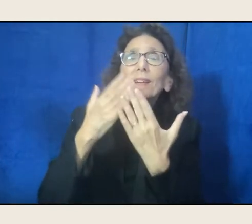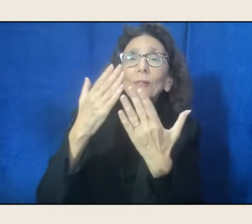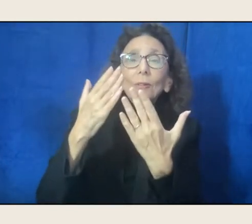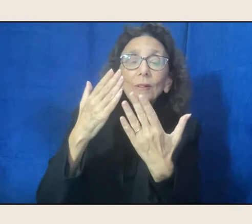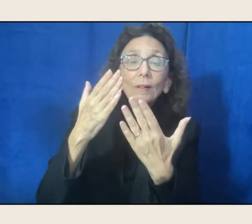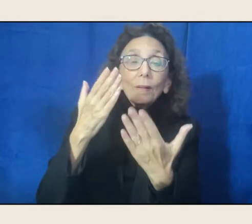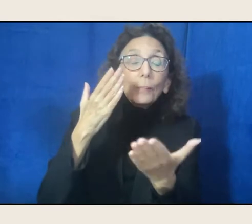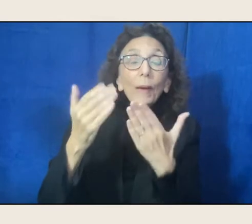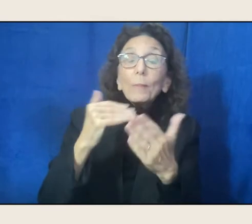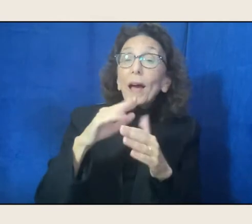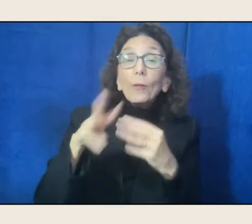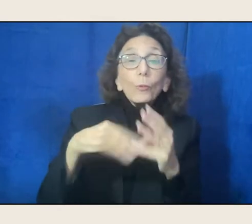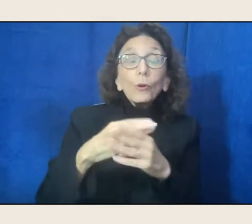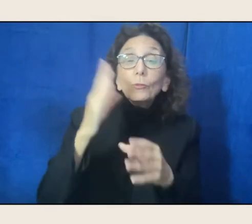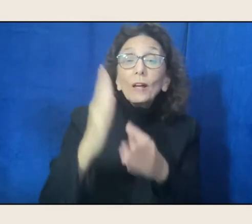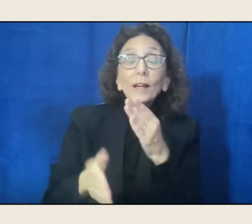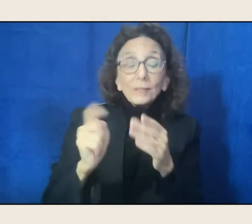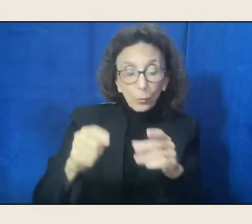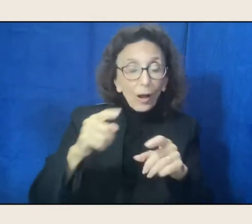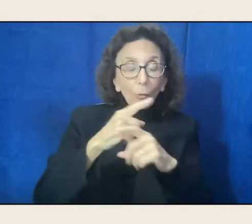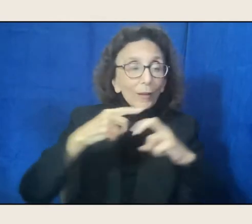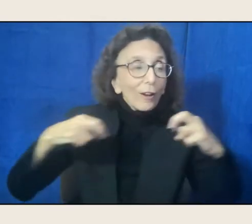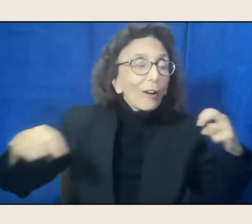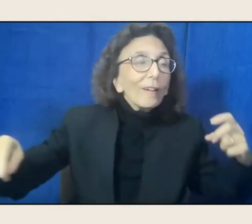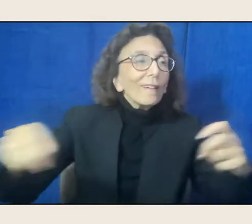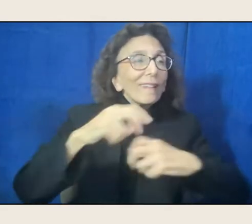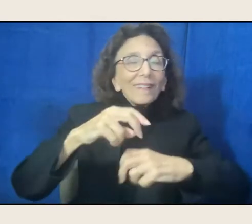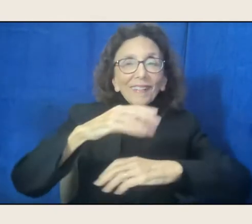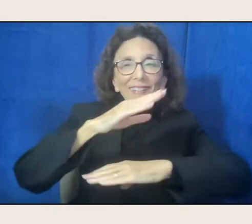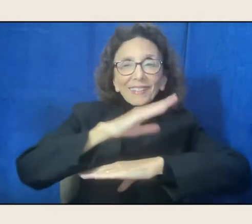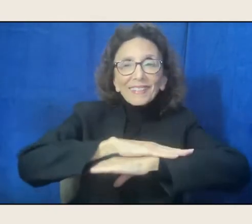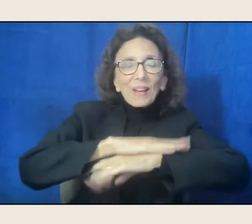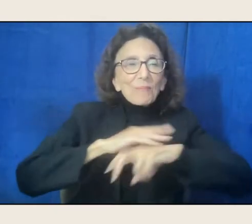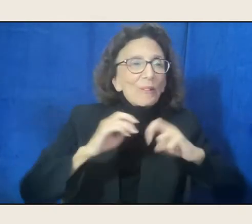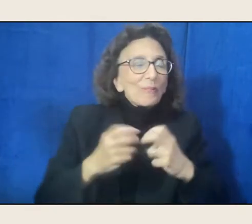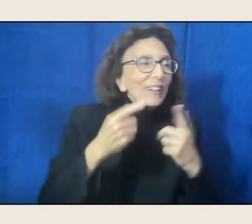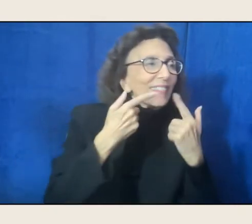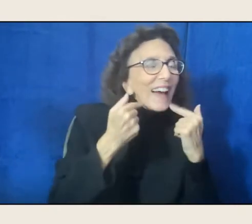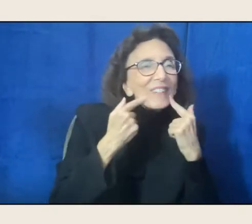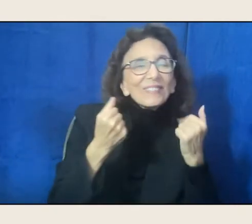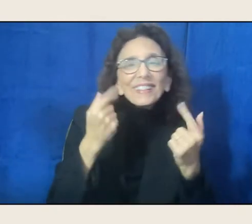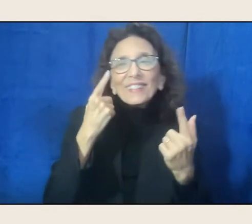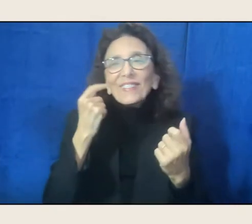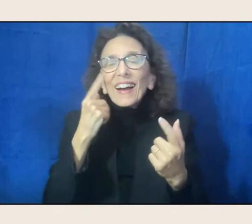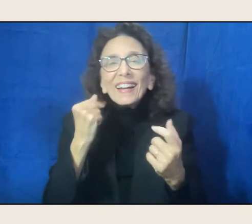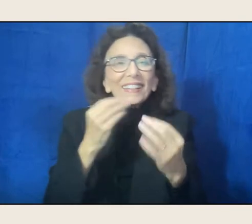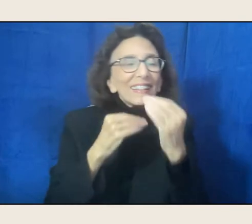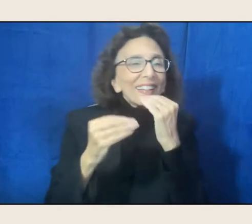"while we are laughing, crying, and eating "of the last sweet bite."